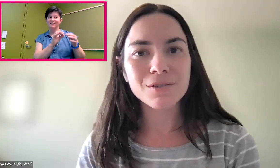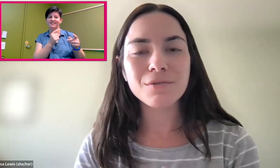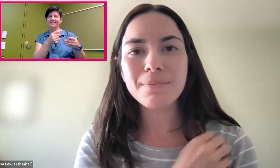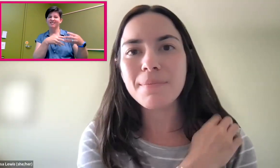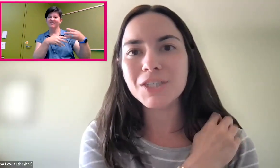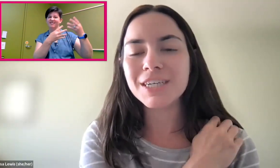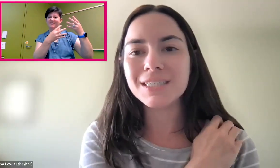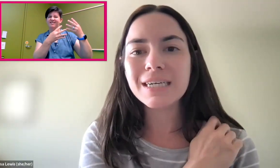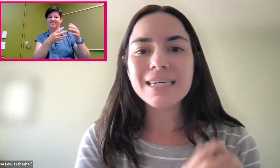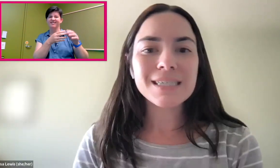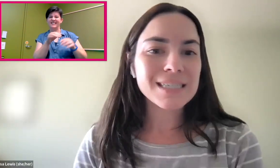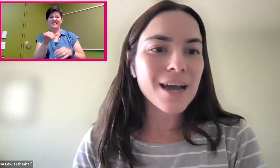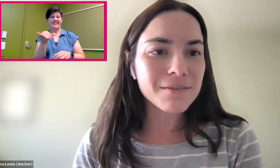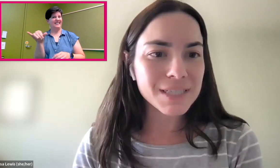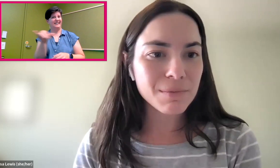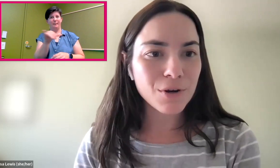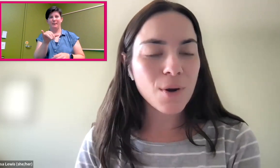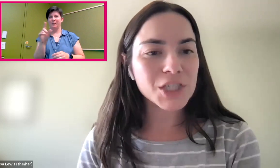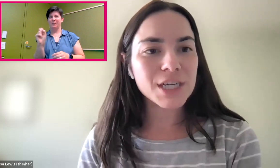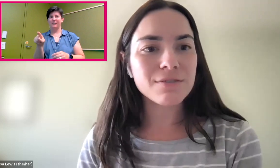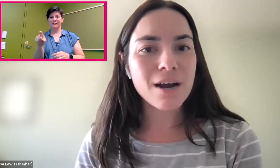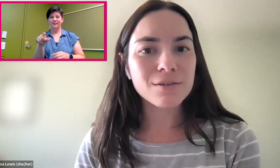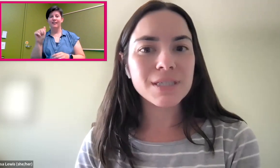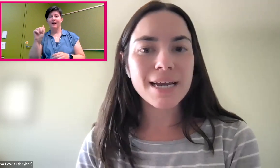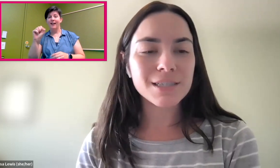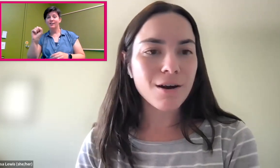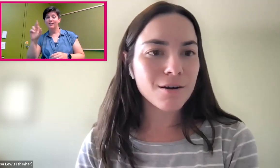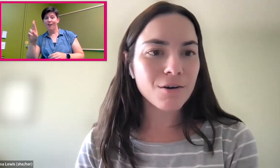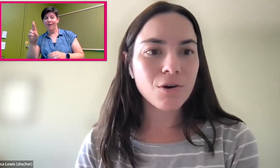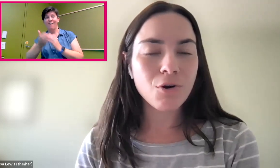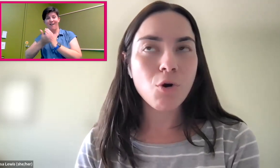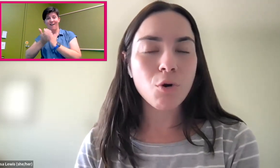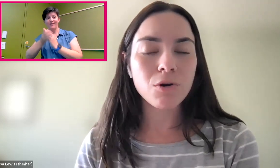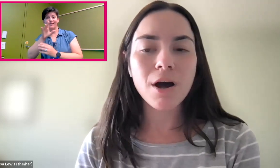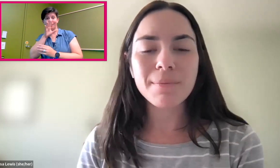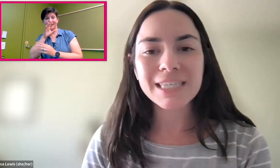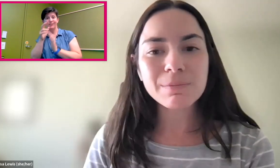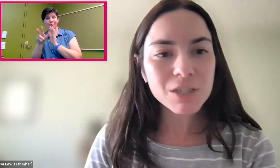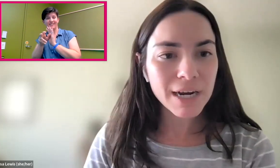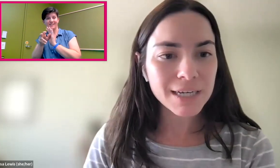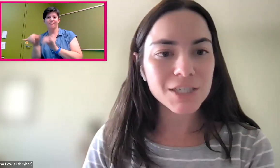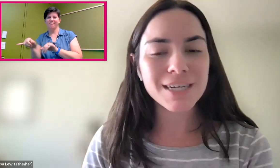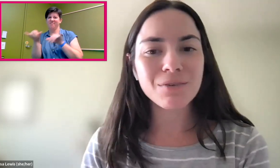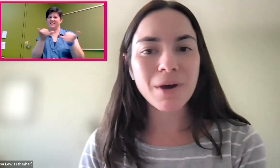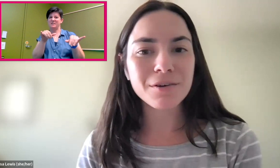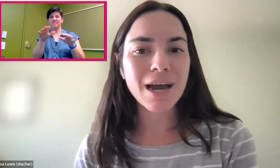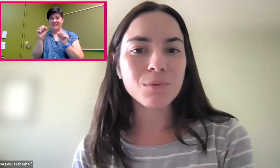also mentioned, it's kind of a similar question around ASR or Automated Speech Recognition and whether that